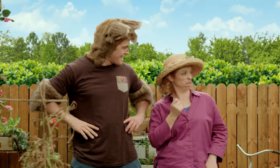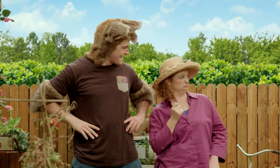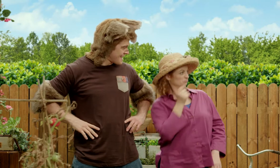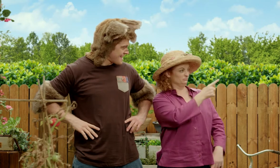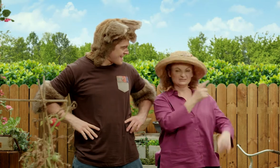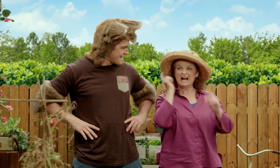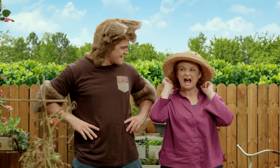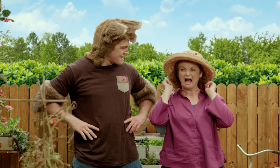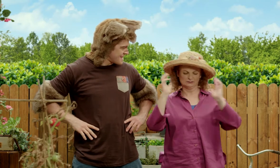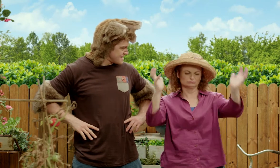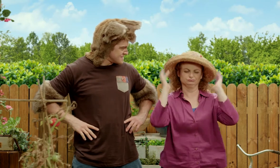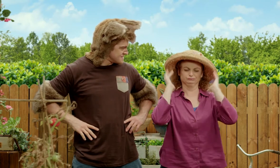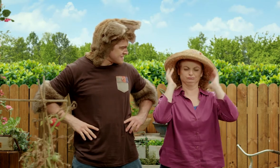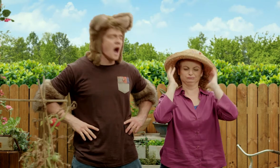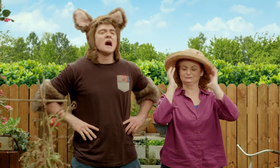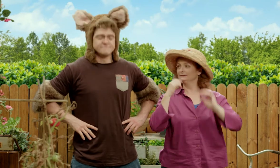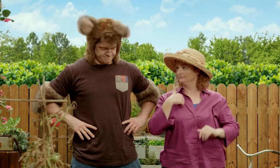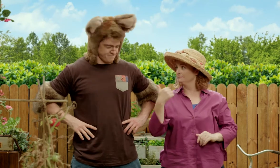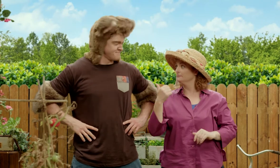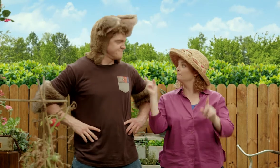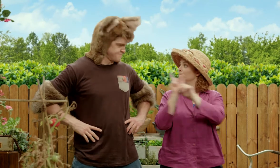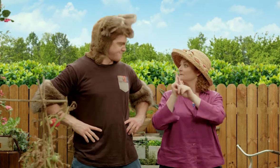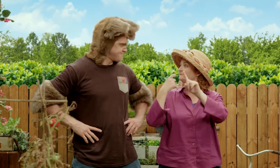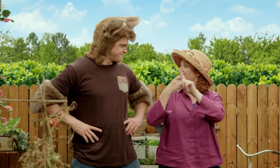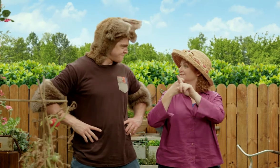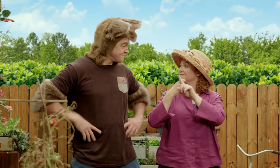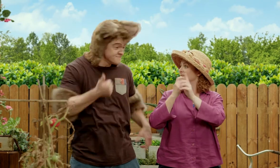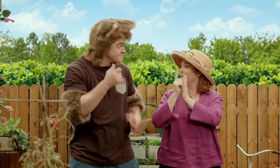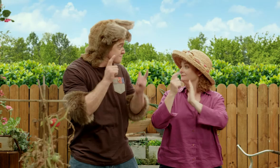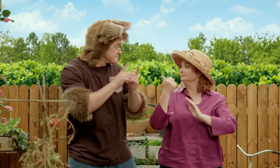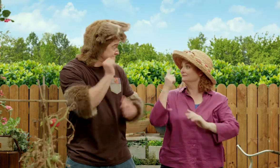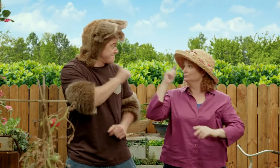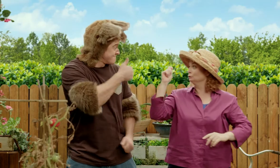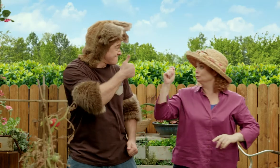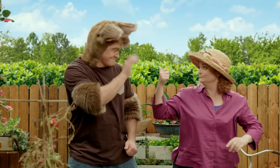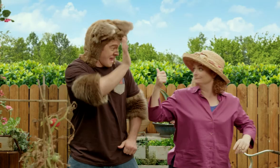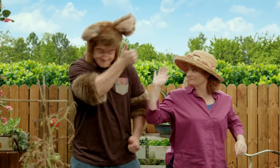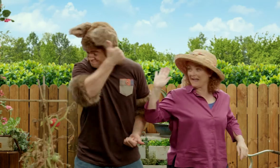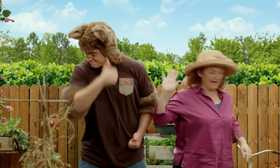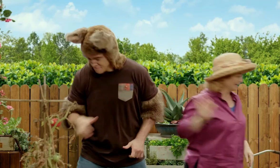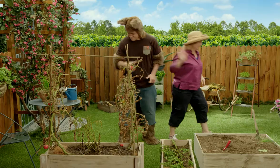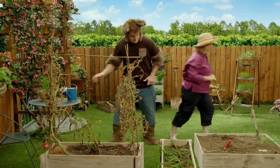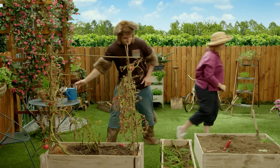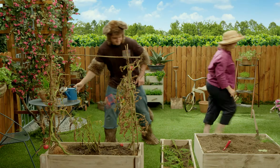and I'm going to go into the house and wash my hair; I'll meet you in the kitchen later. Okay, see you later.